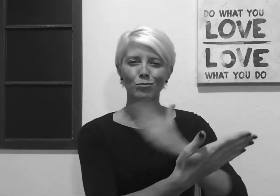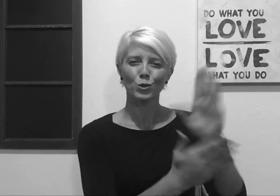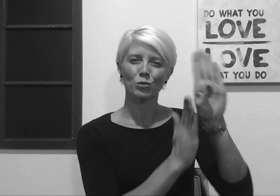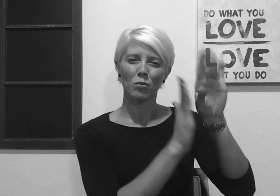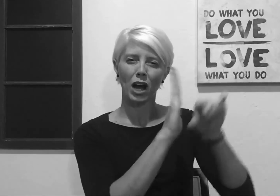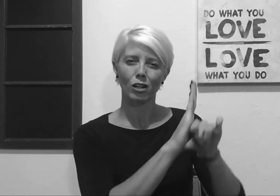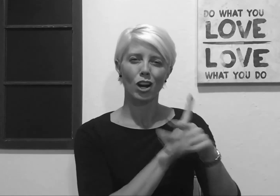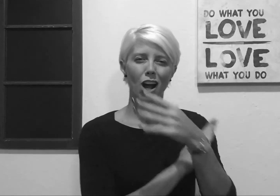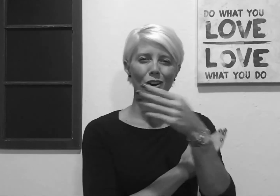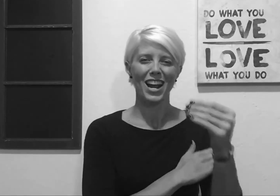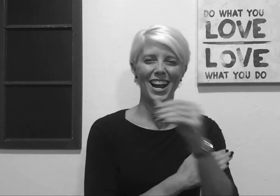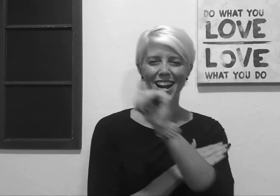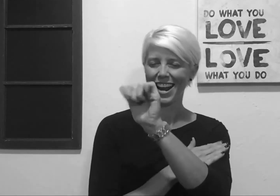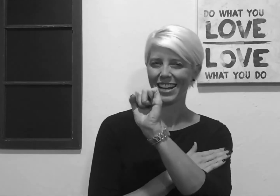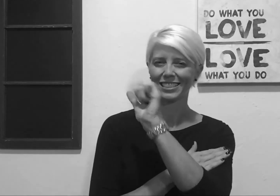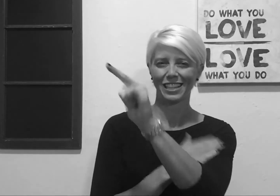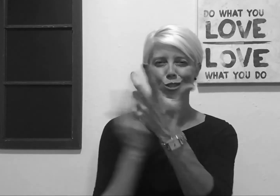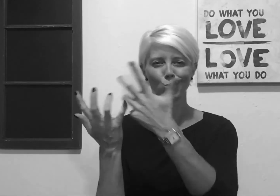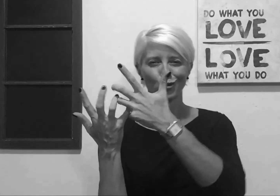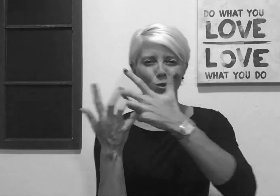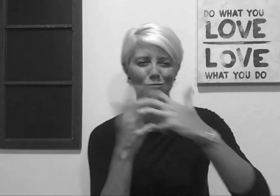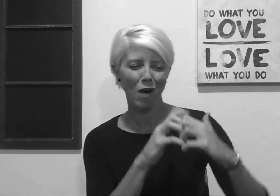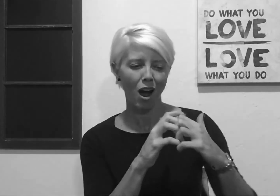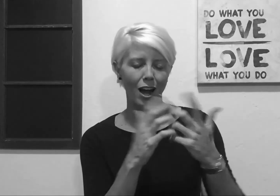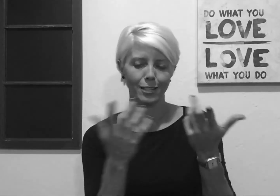my strong music background with ASL.